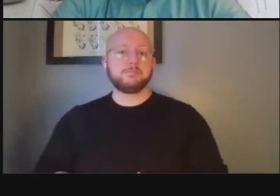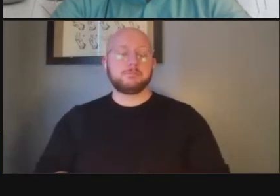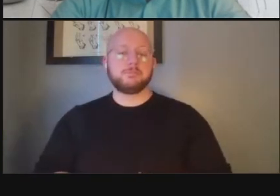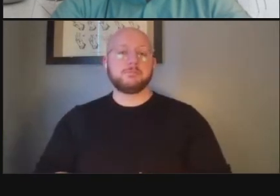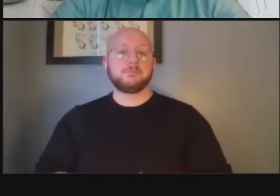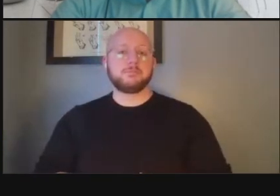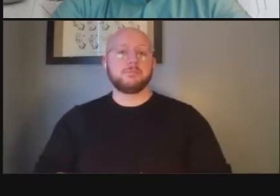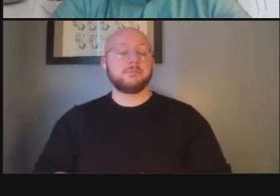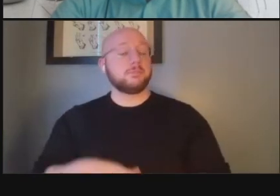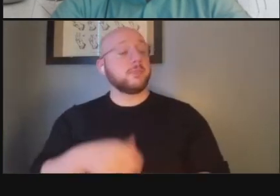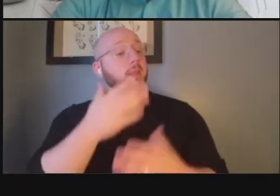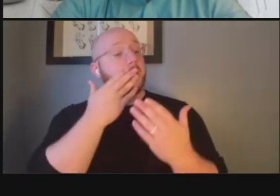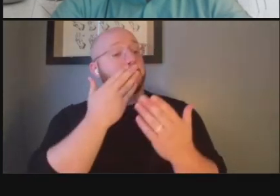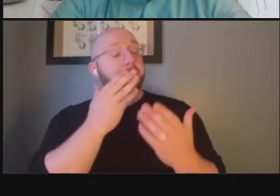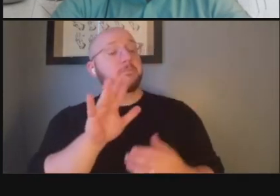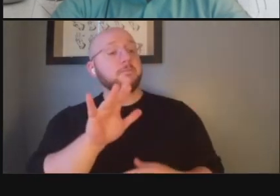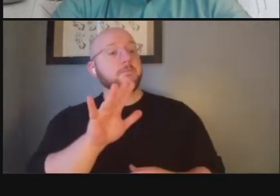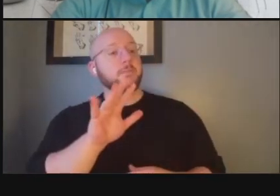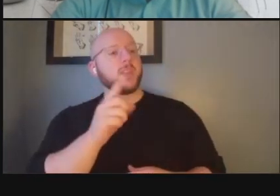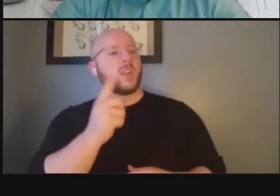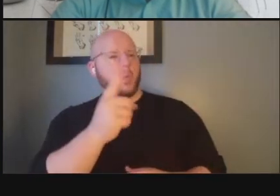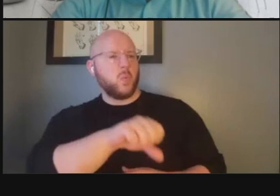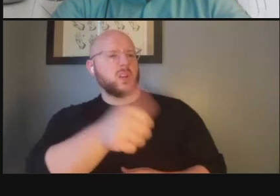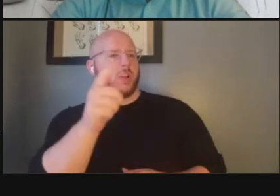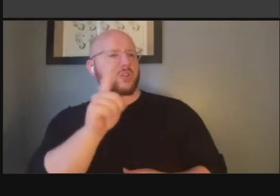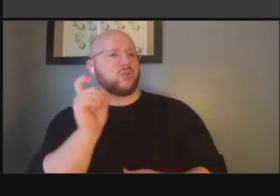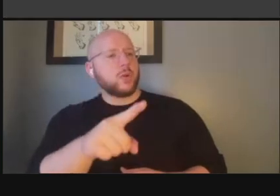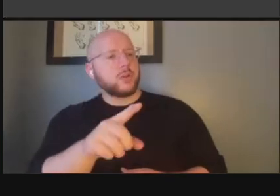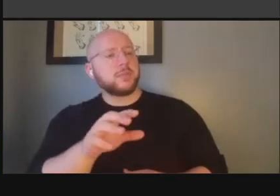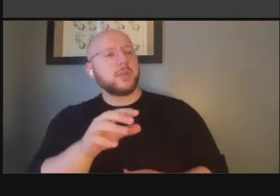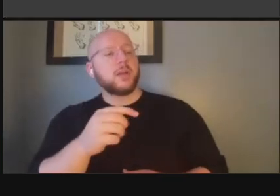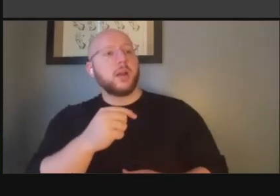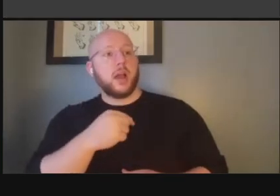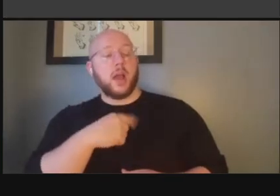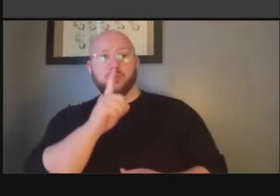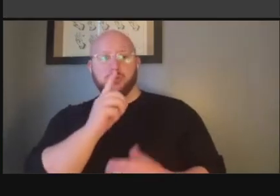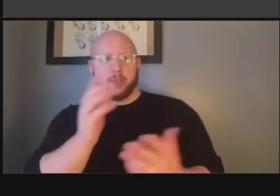thank you one other question i highly encourage the team to collaborate